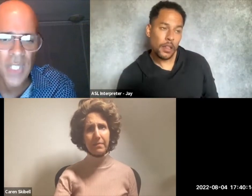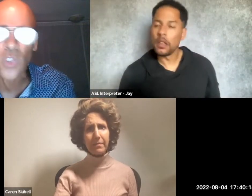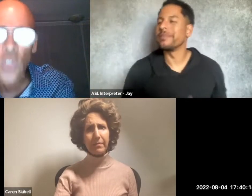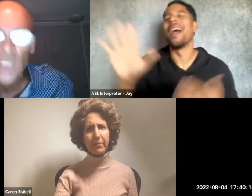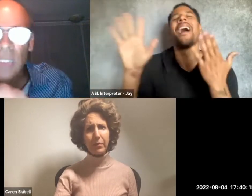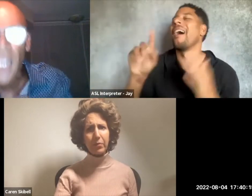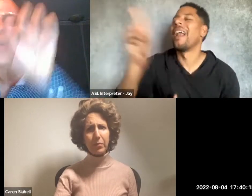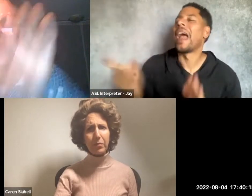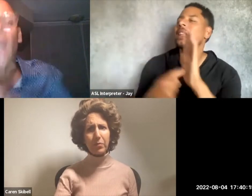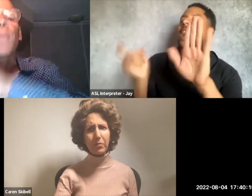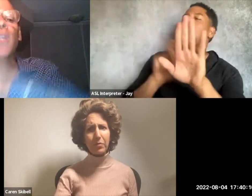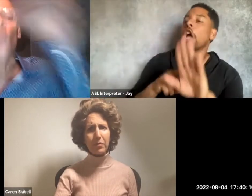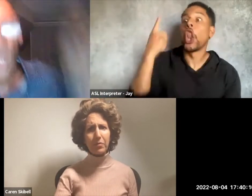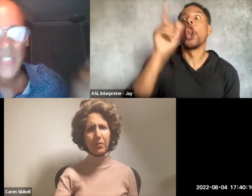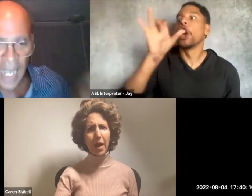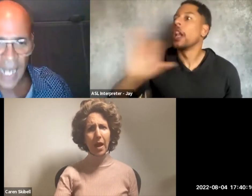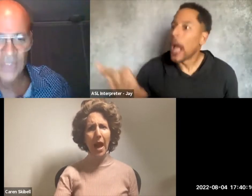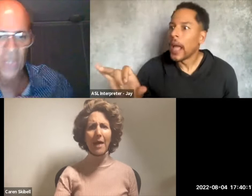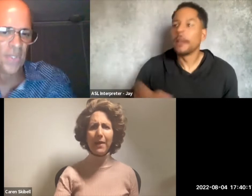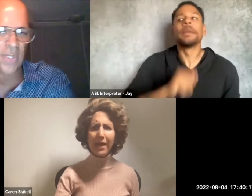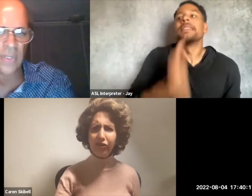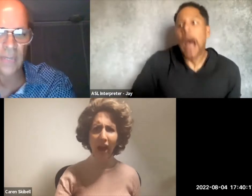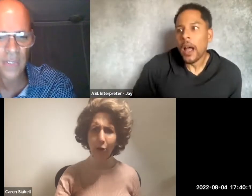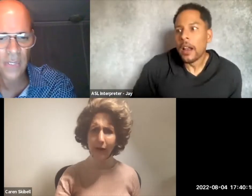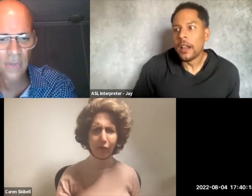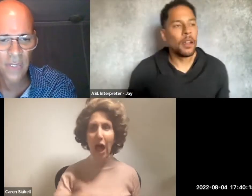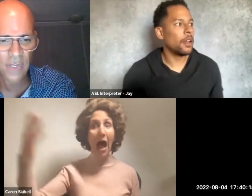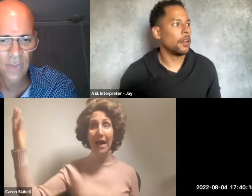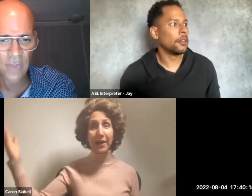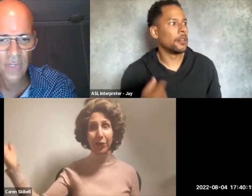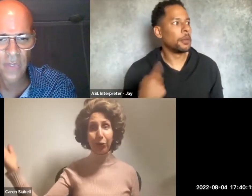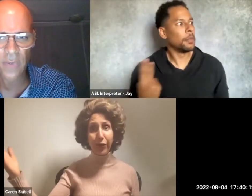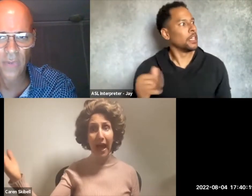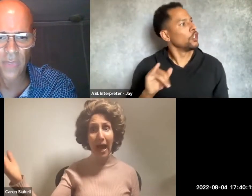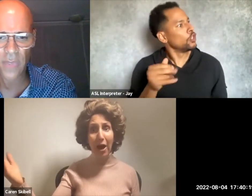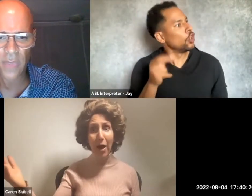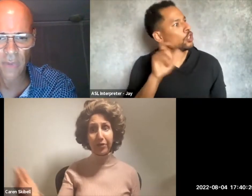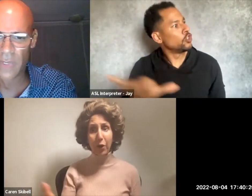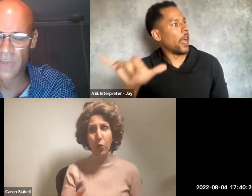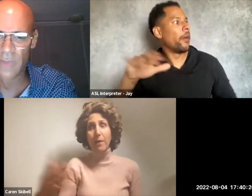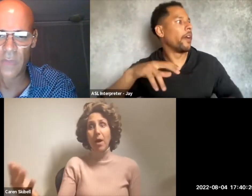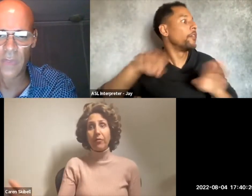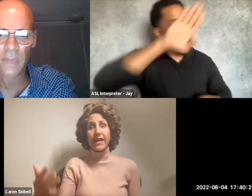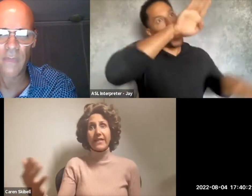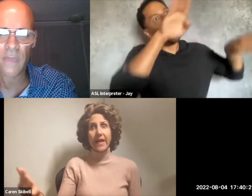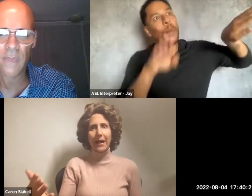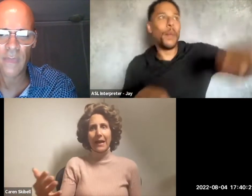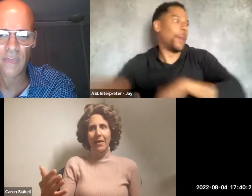See, looked like, but probably was not. And me and Jerry flying through the air at the whim of this, this lightning,